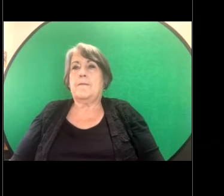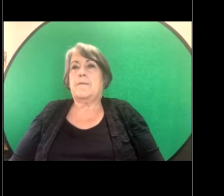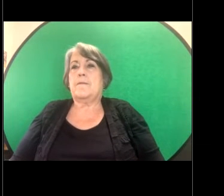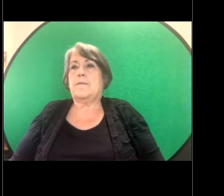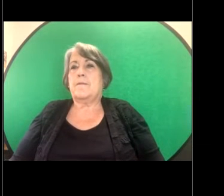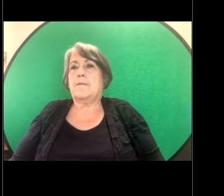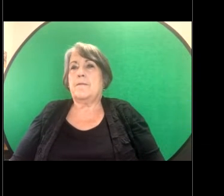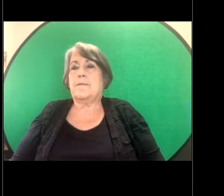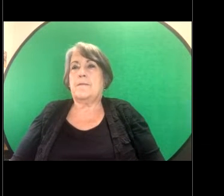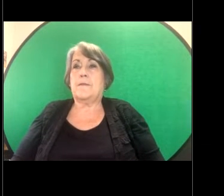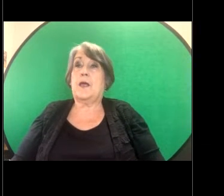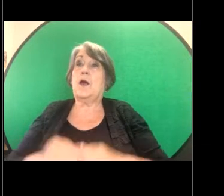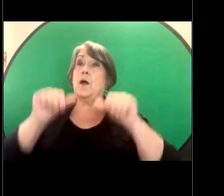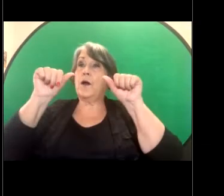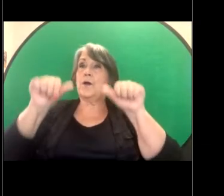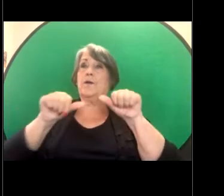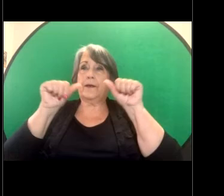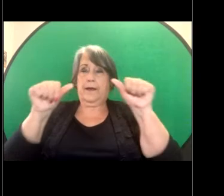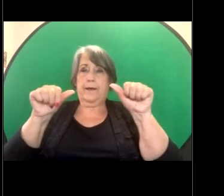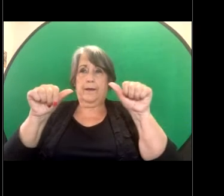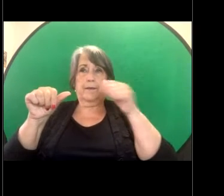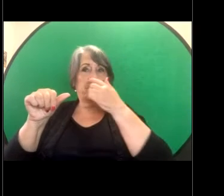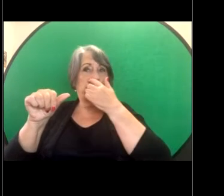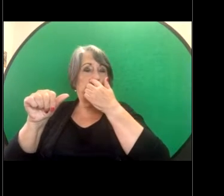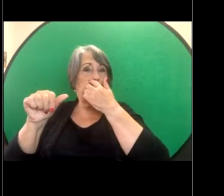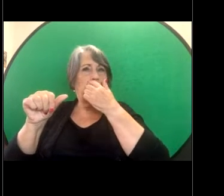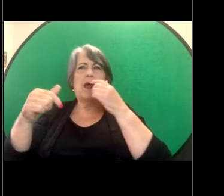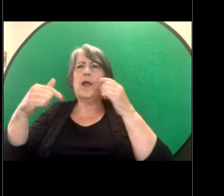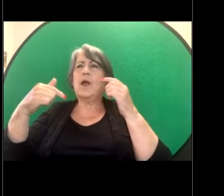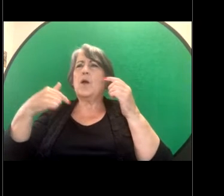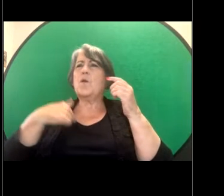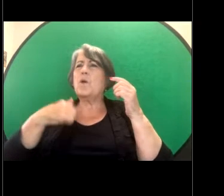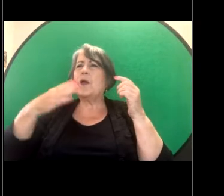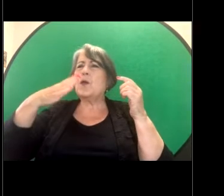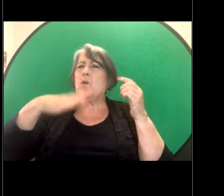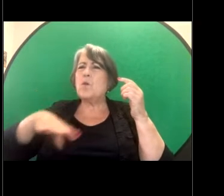We just wanted to very briefly touch on